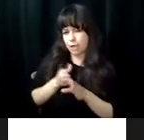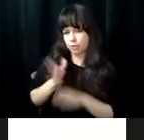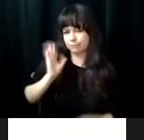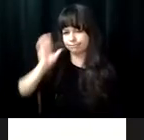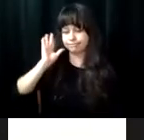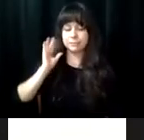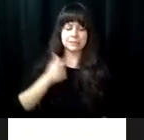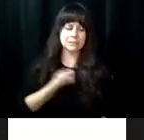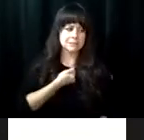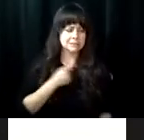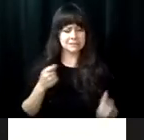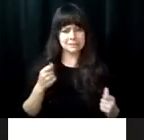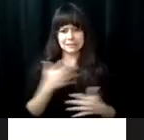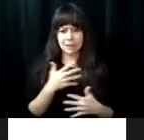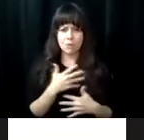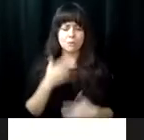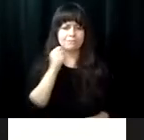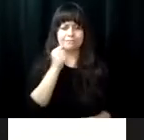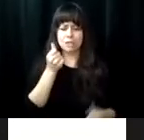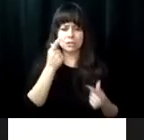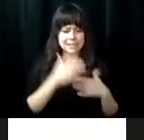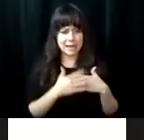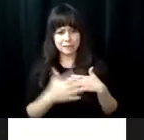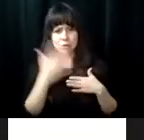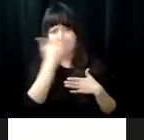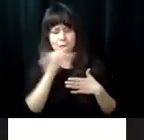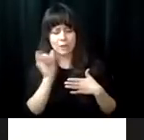old, I could no longer do the career of building homes, so I was